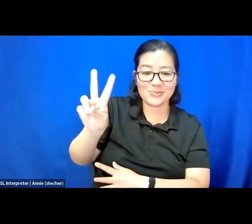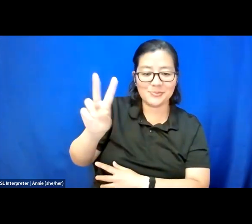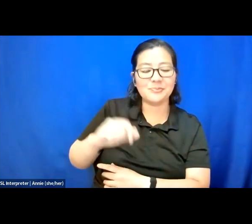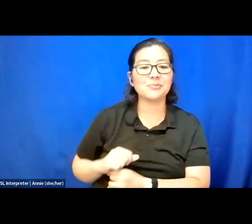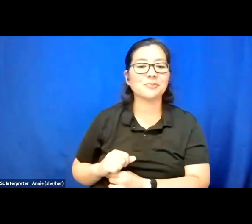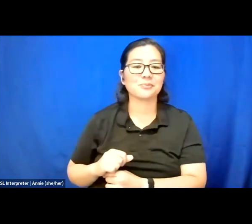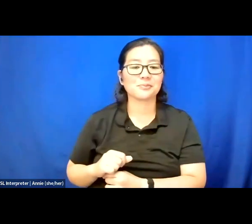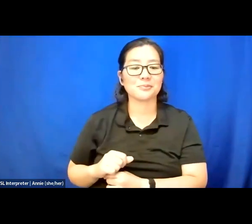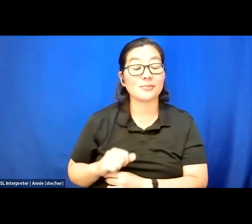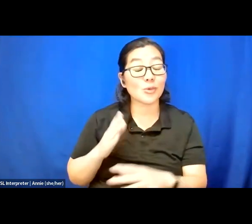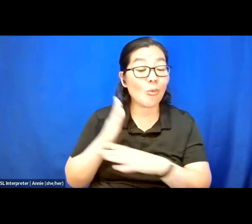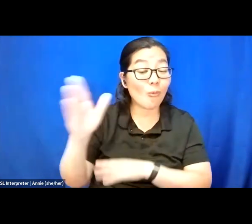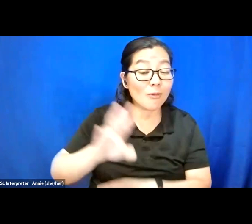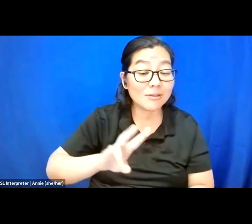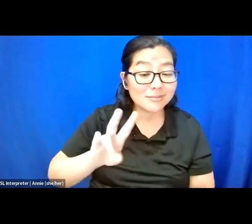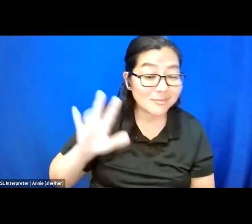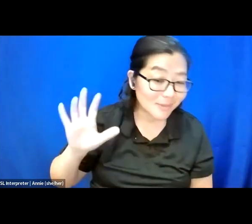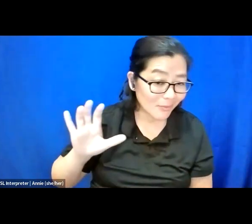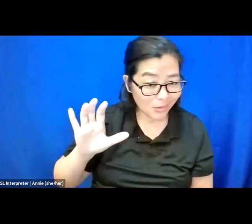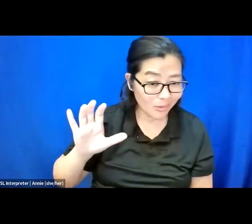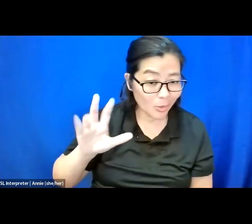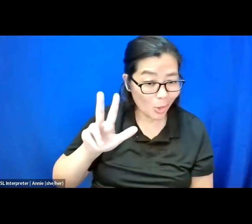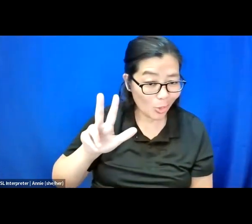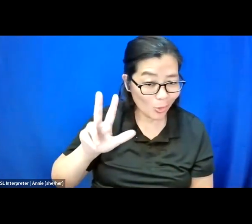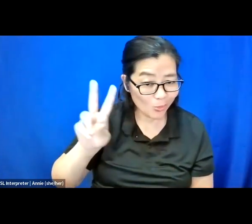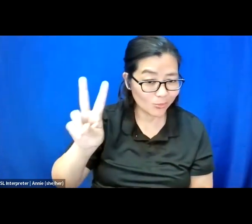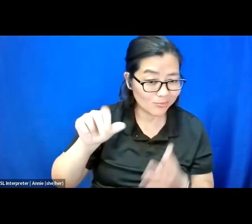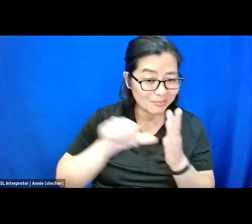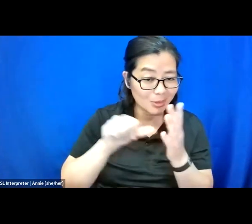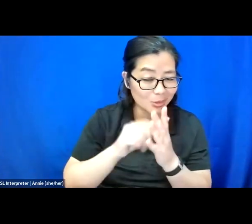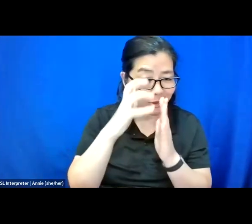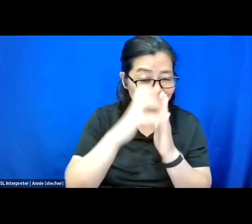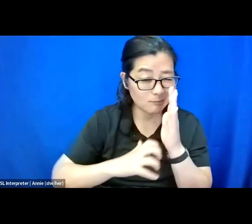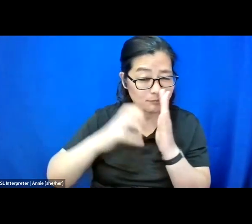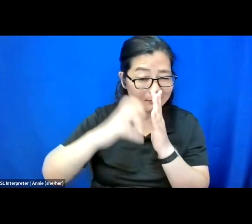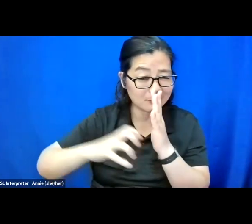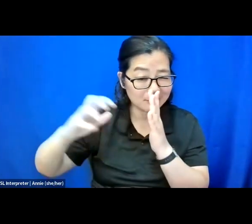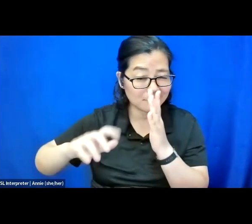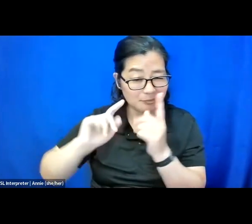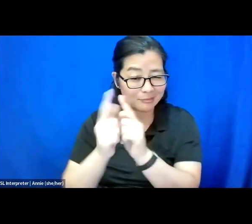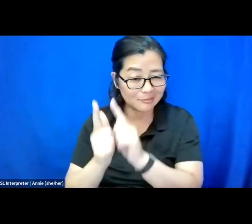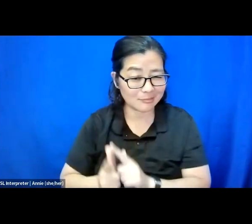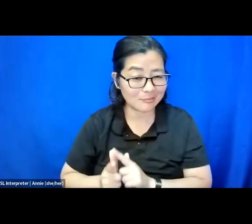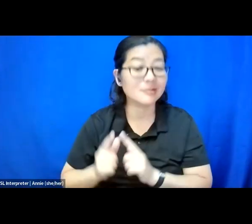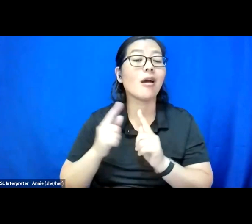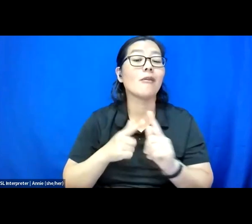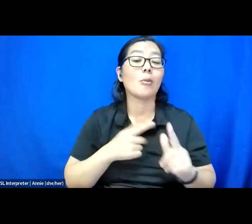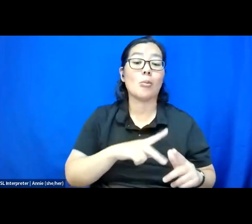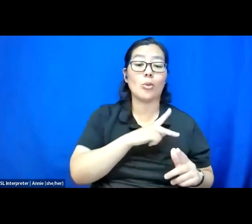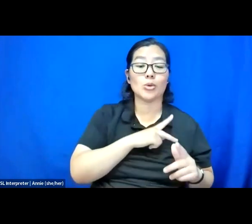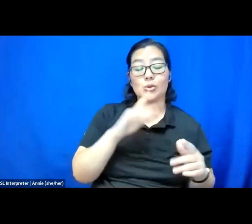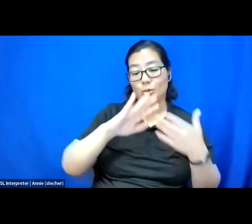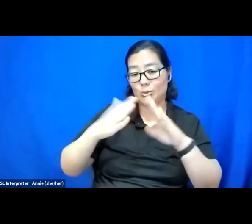There are over 732 pages of transcription from personal and community interviews